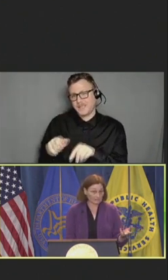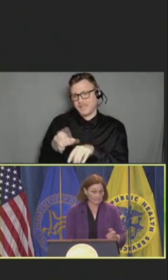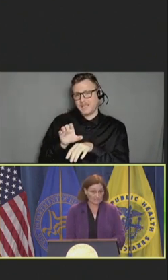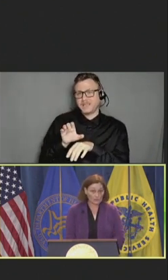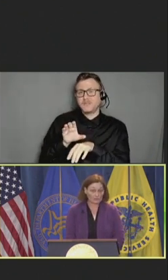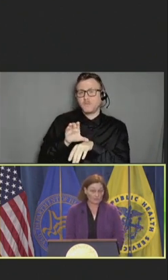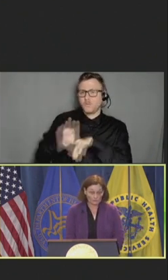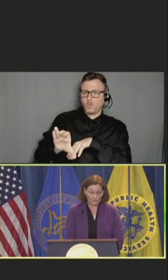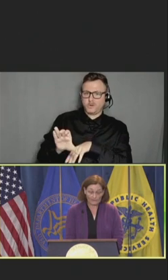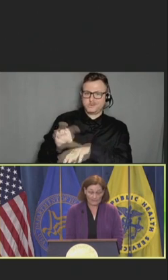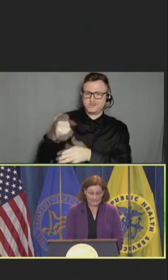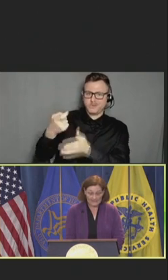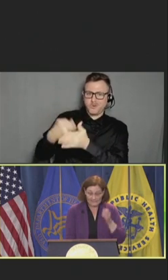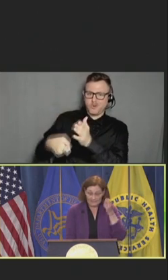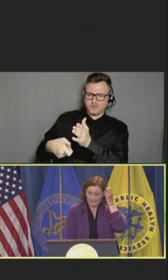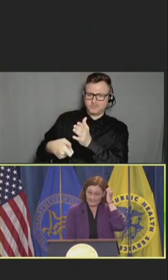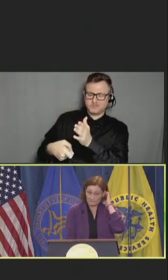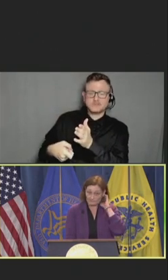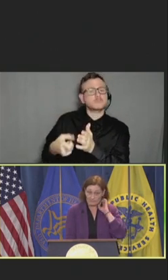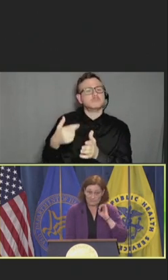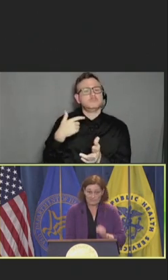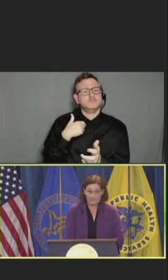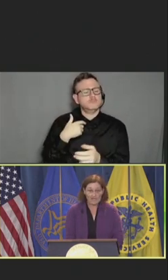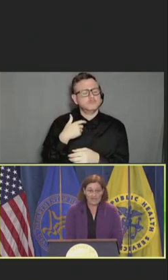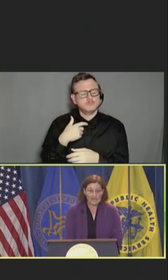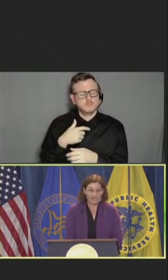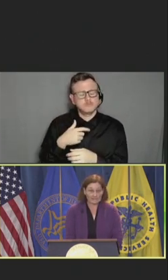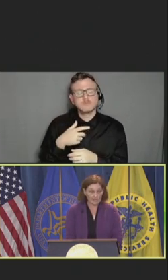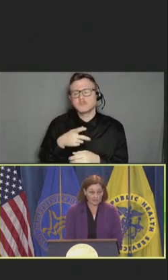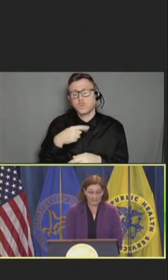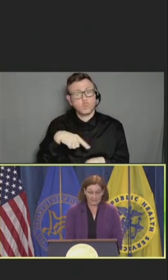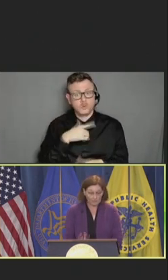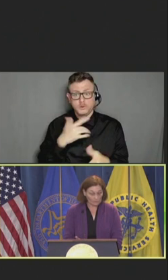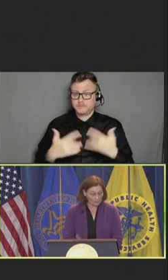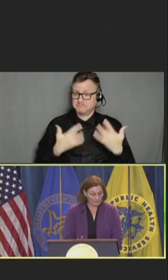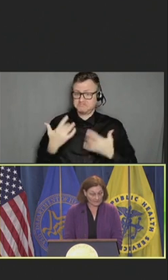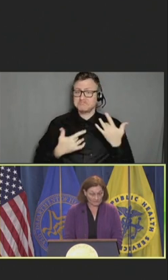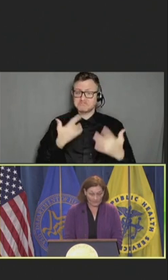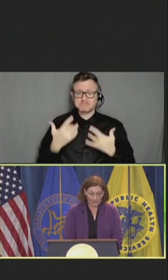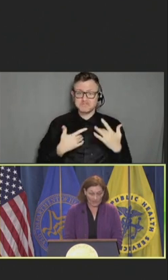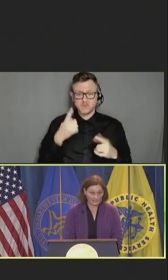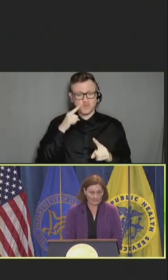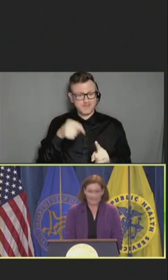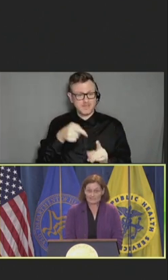So, we're very excited about this provision and again, we're working very hard on guidance